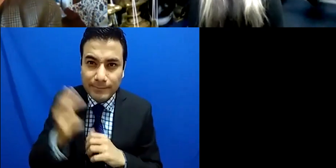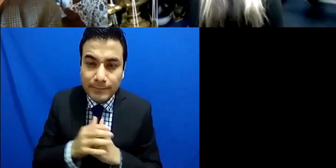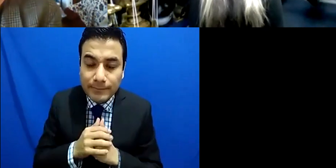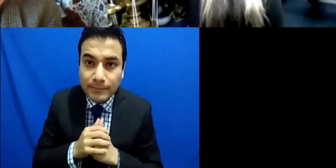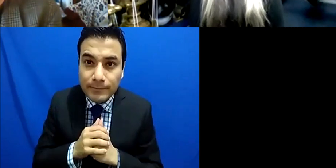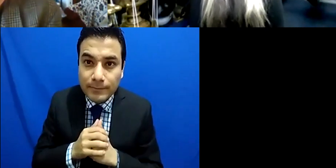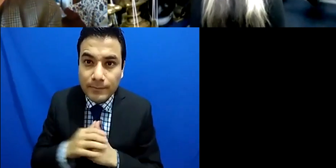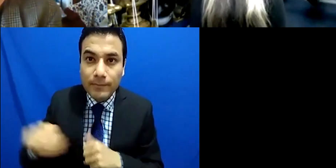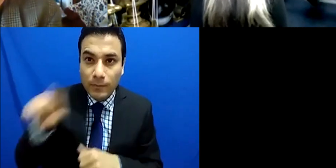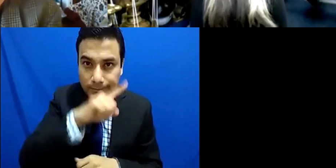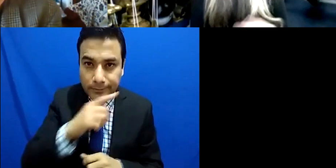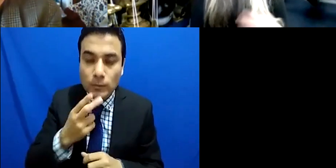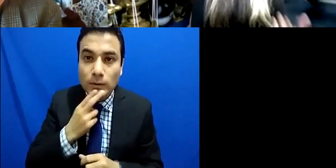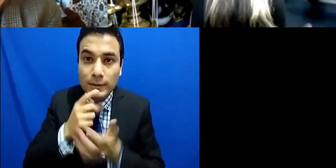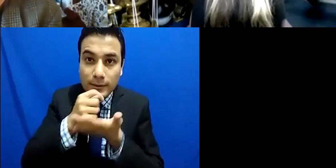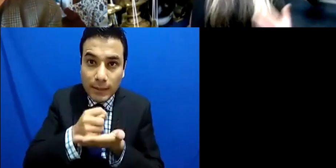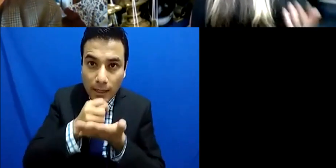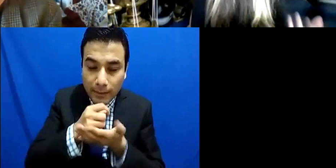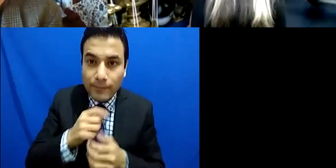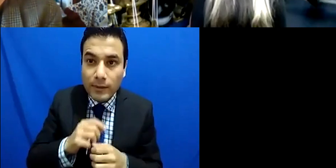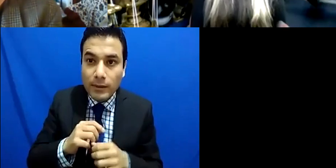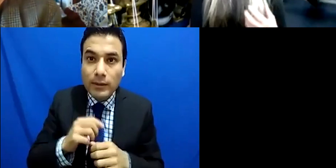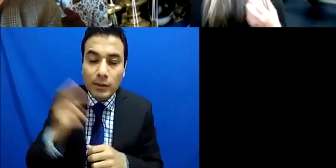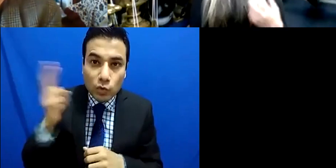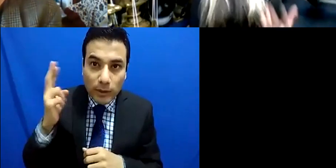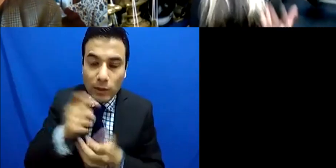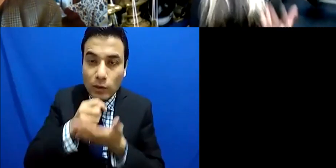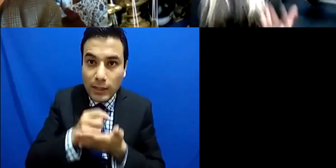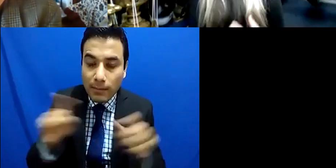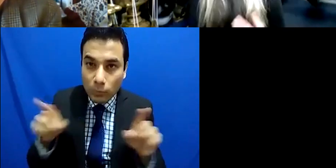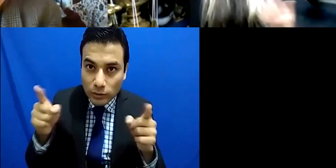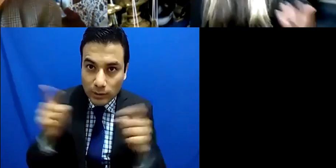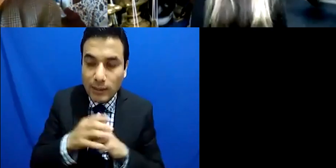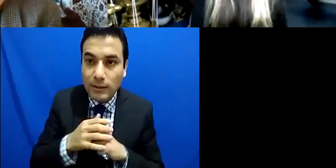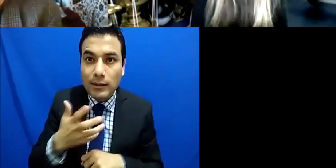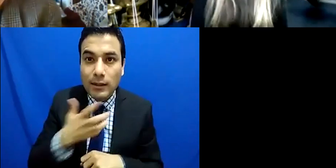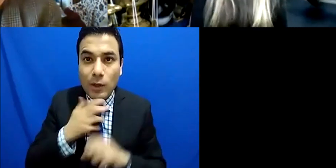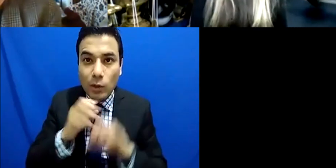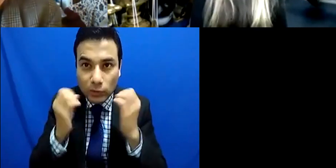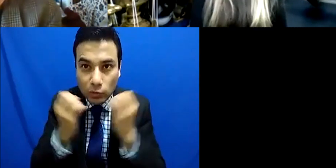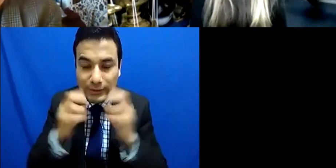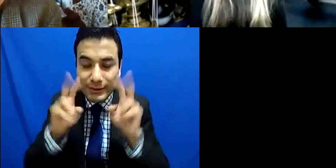deal with music in hospitals and hospices in prisons and young offenders places and so on